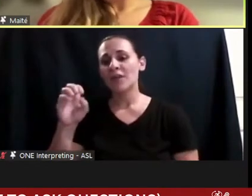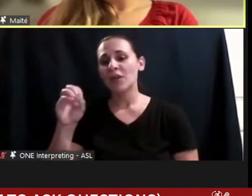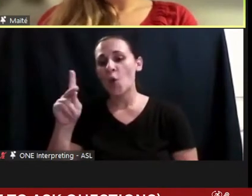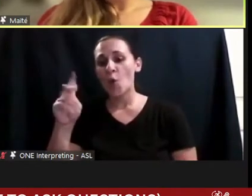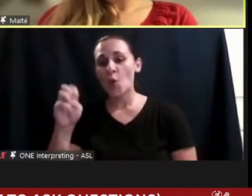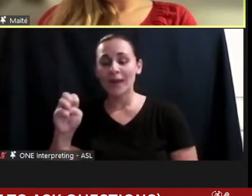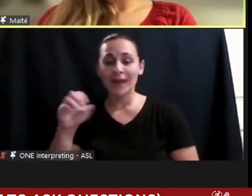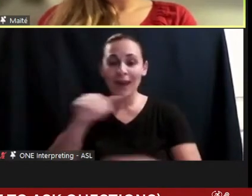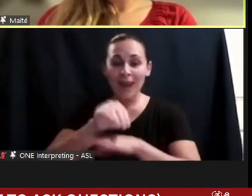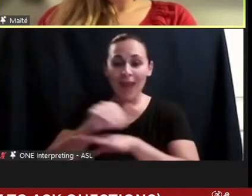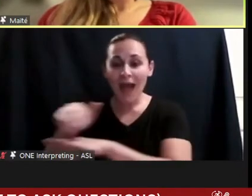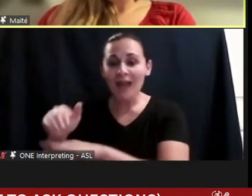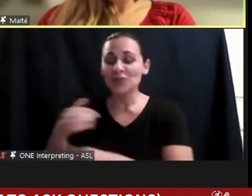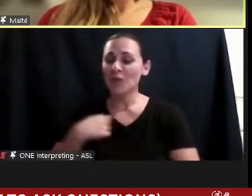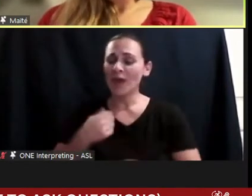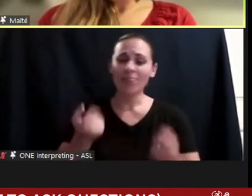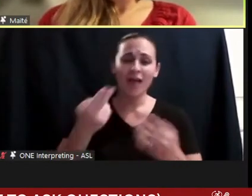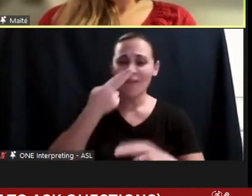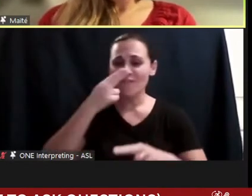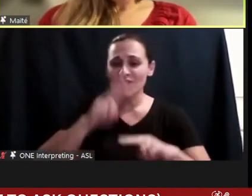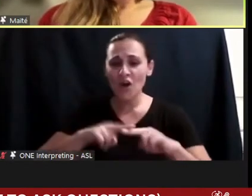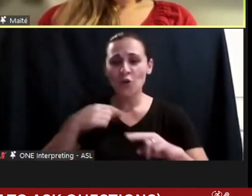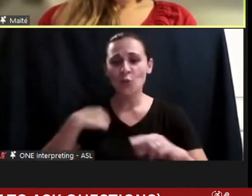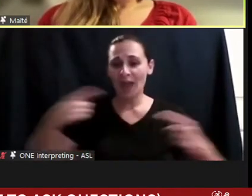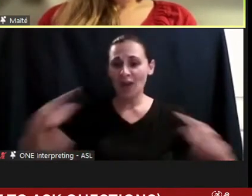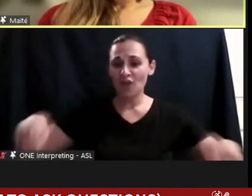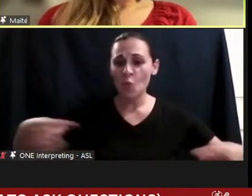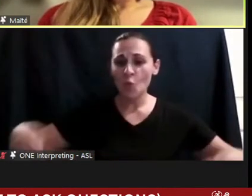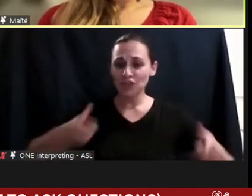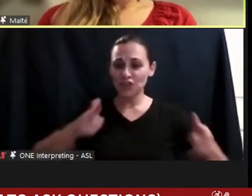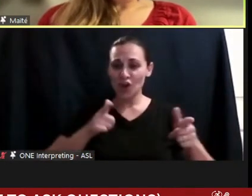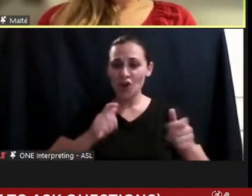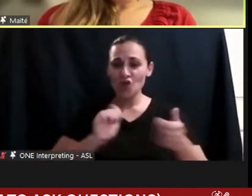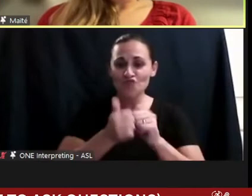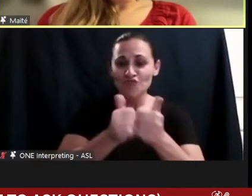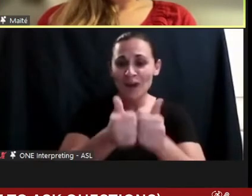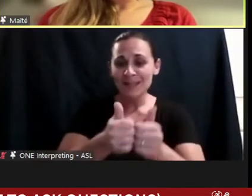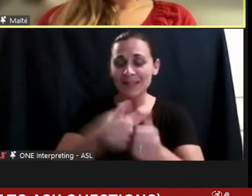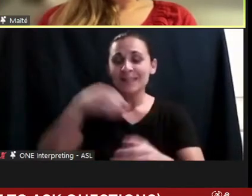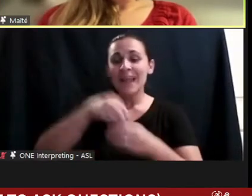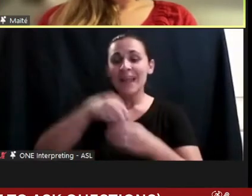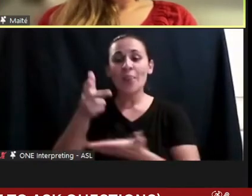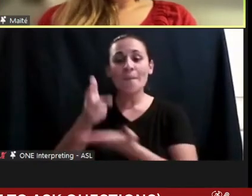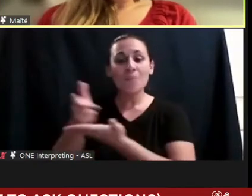But we had a lot of wheelchair races in the hospital parking lot which were probably a little